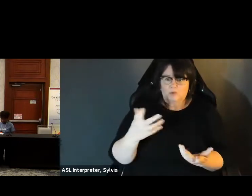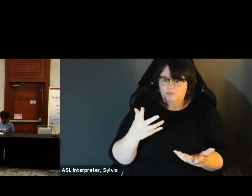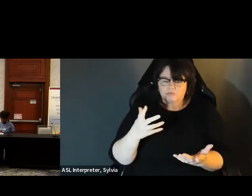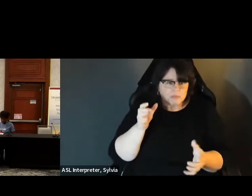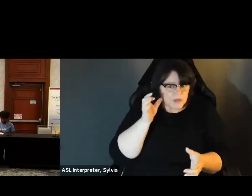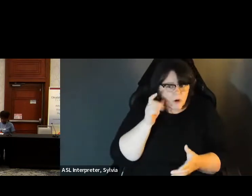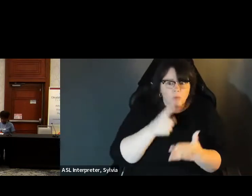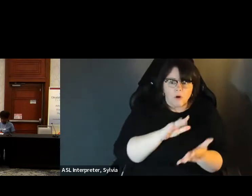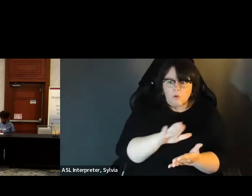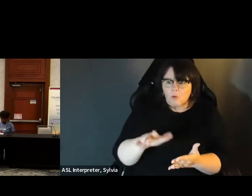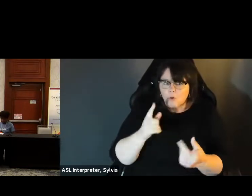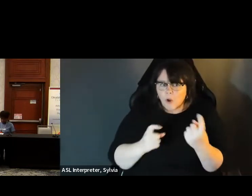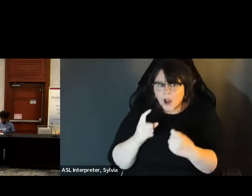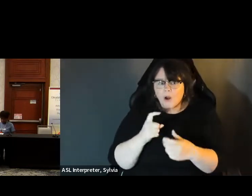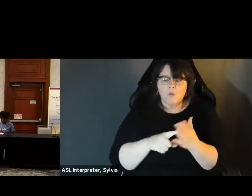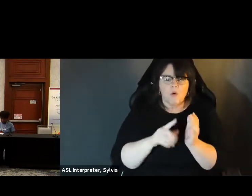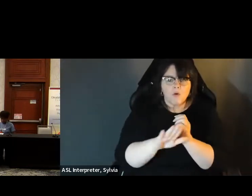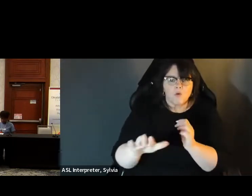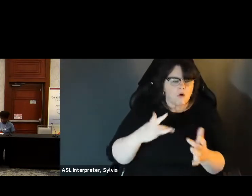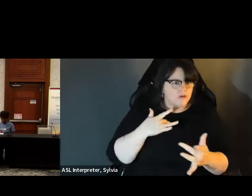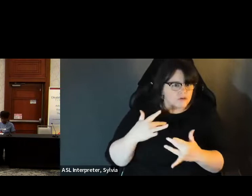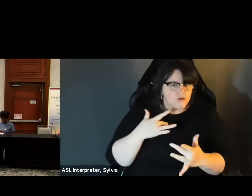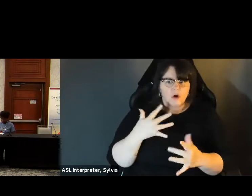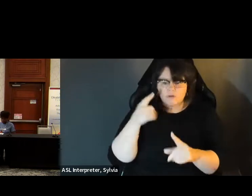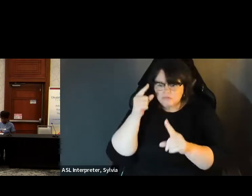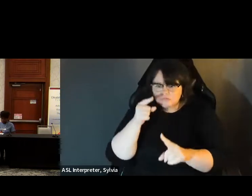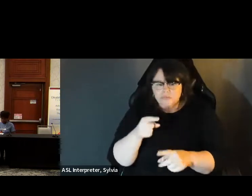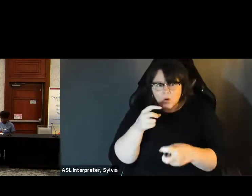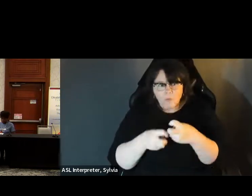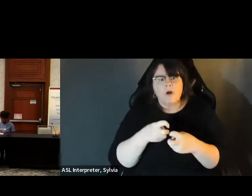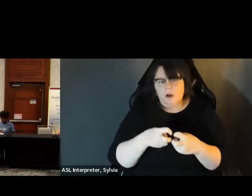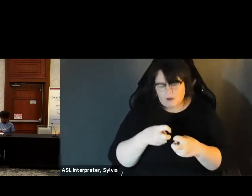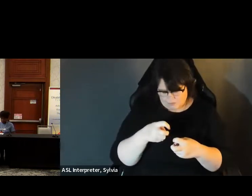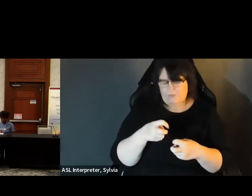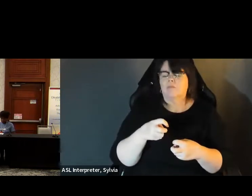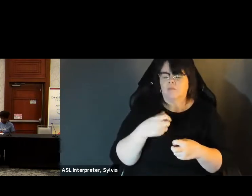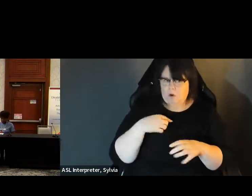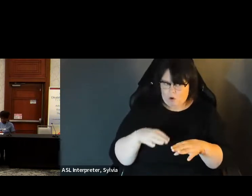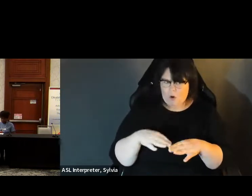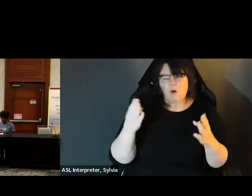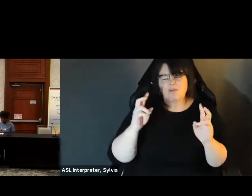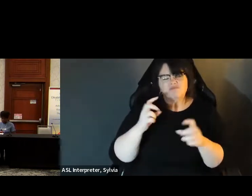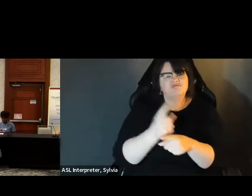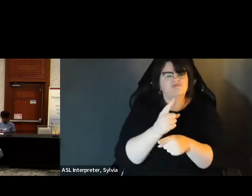we or available now, during regular business hours, to answer any of those things then obviously extended hours.